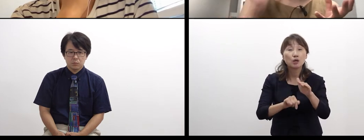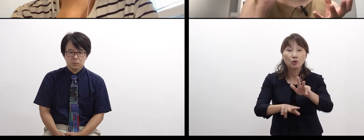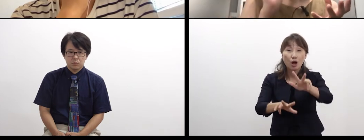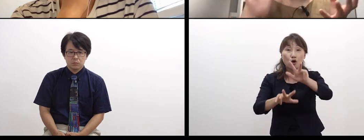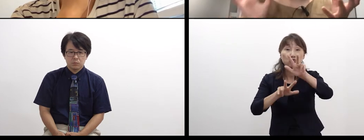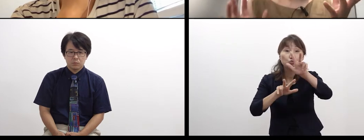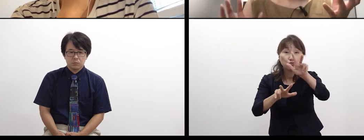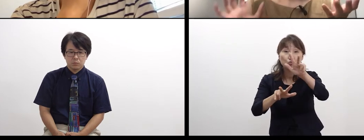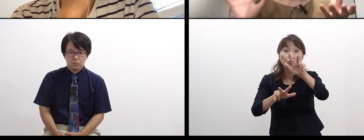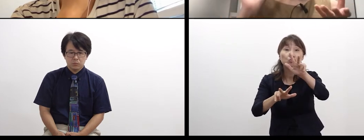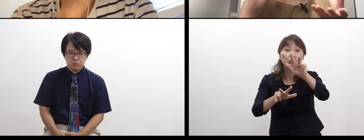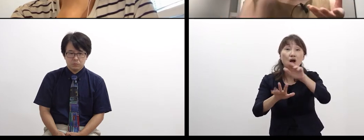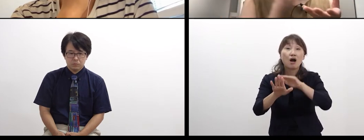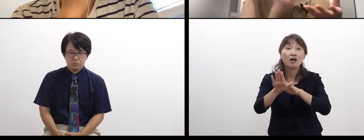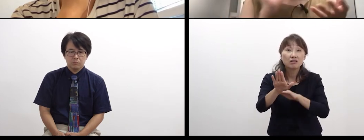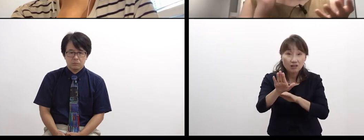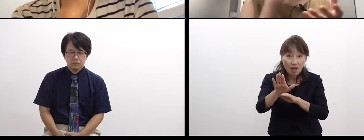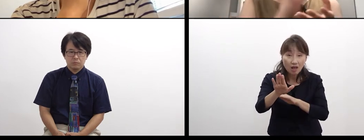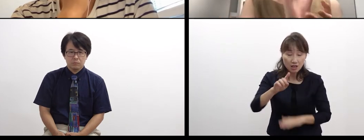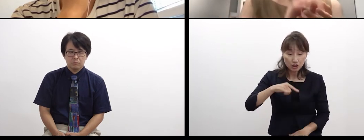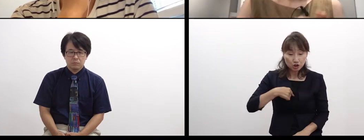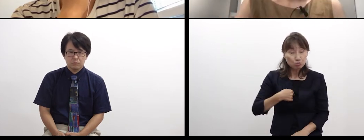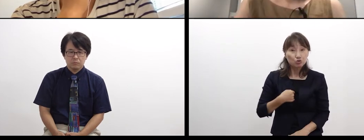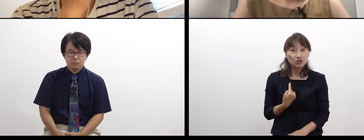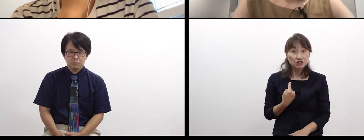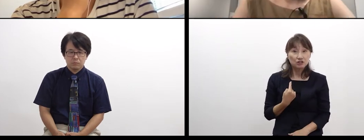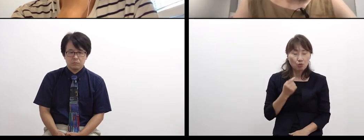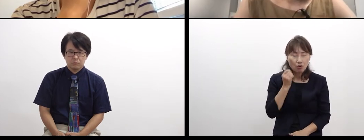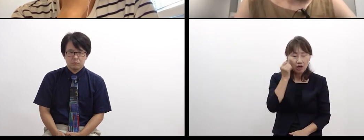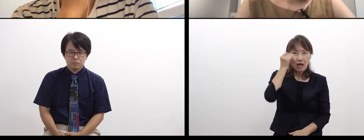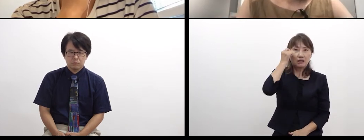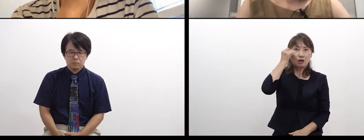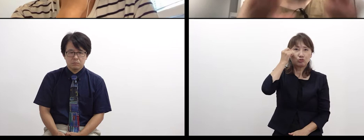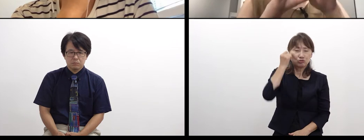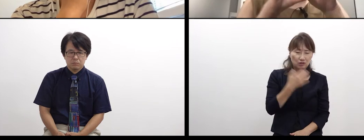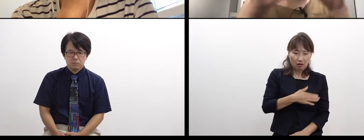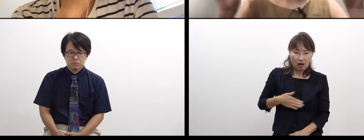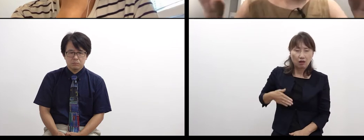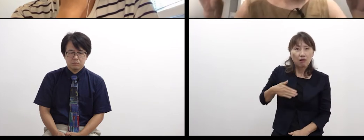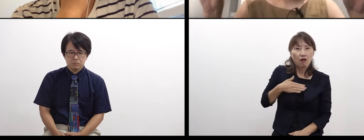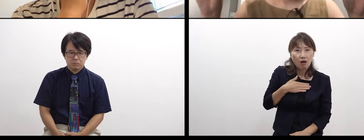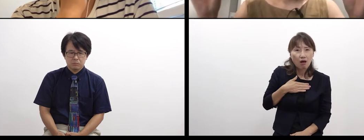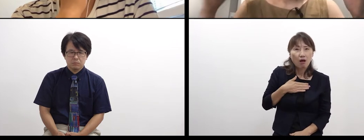where we have to adjust our body or sense